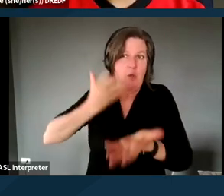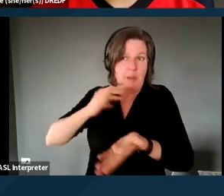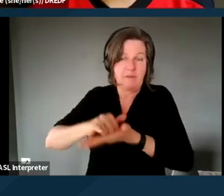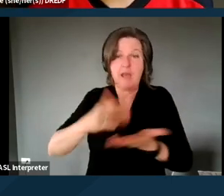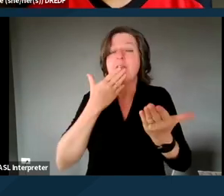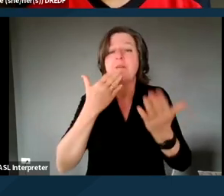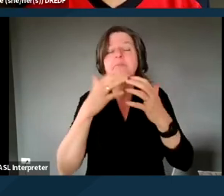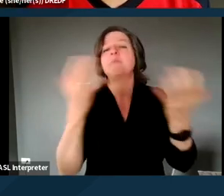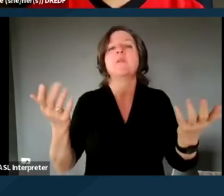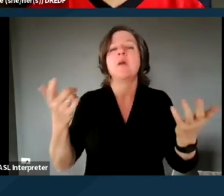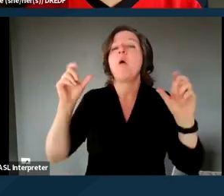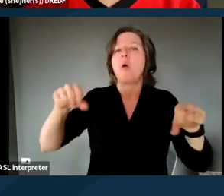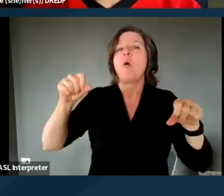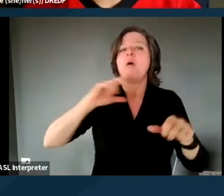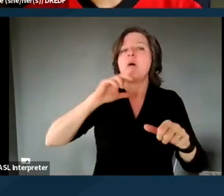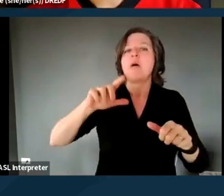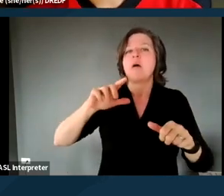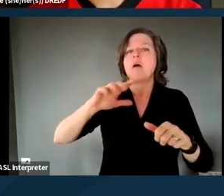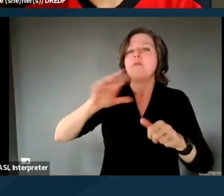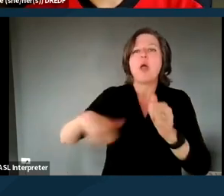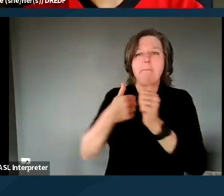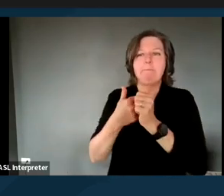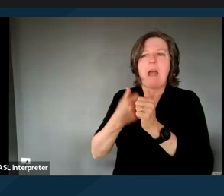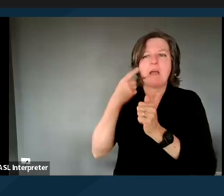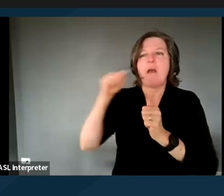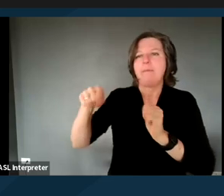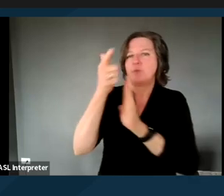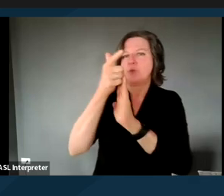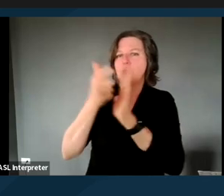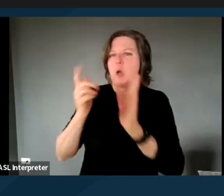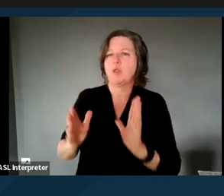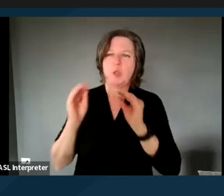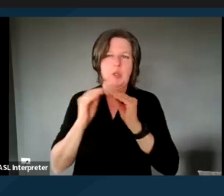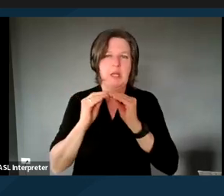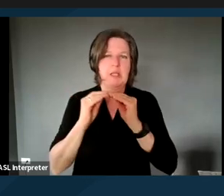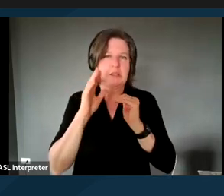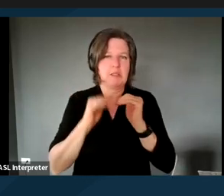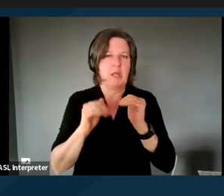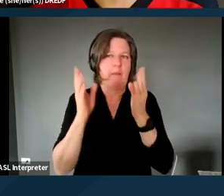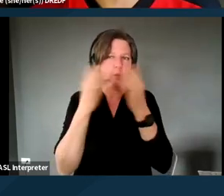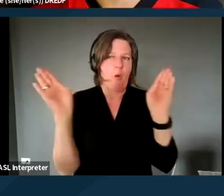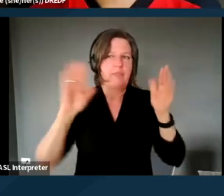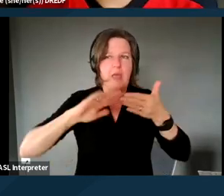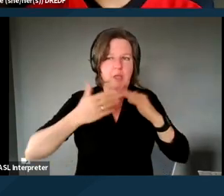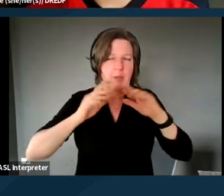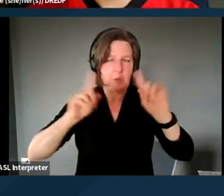Well, they're a backup to attorneys. [VALERIE]: Okay, yeah. SILVIA: More so than just the community, but yes.